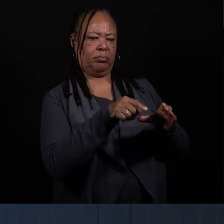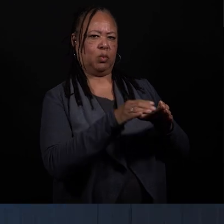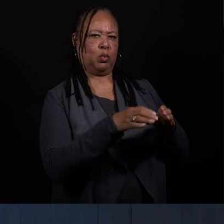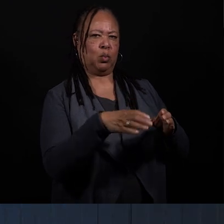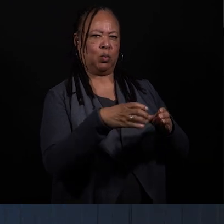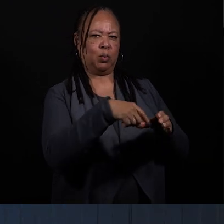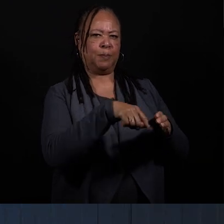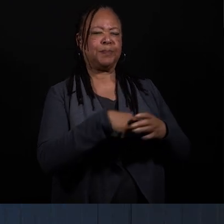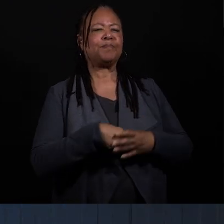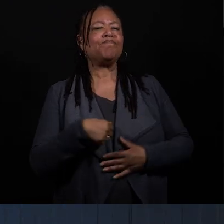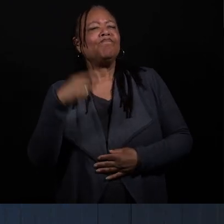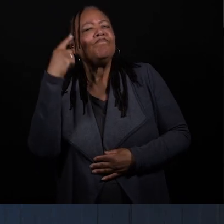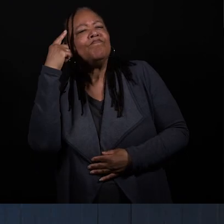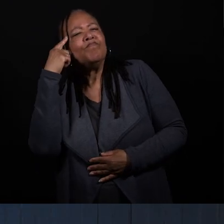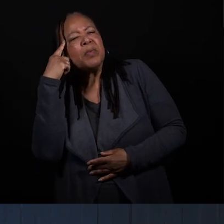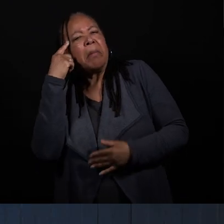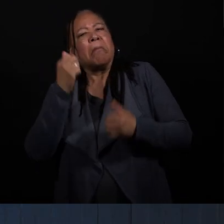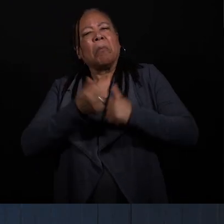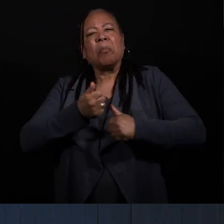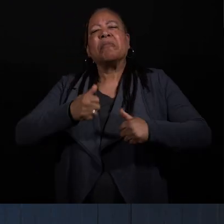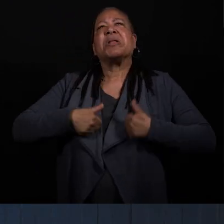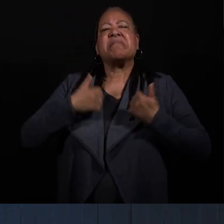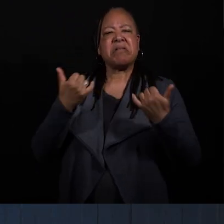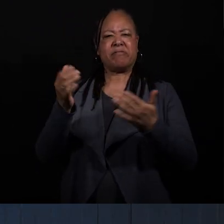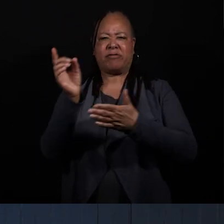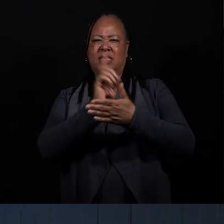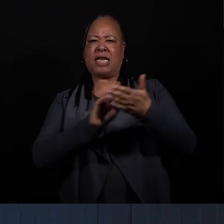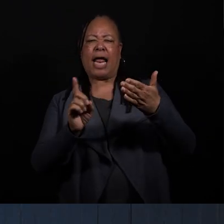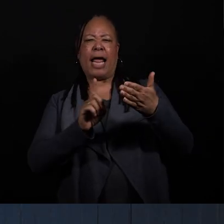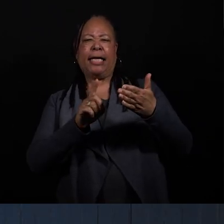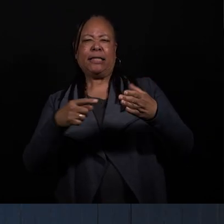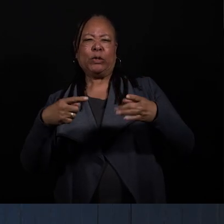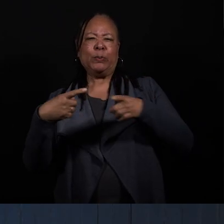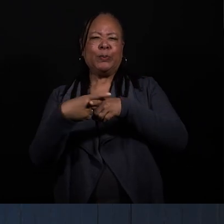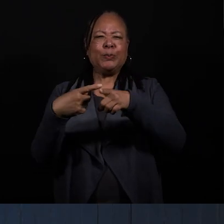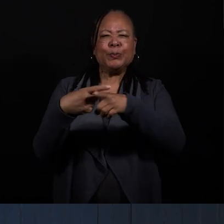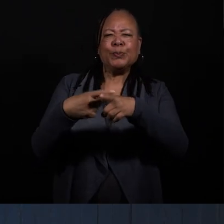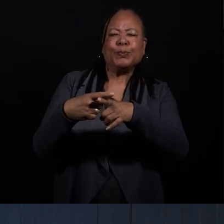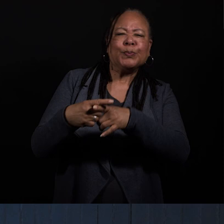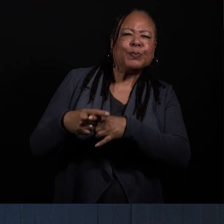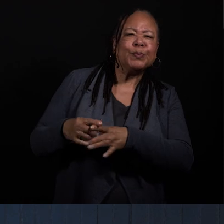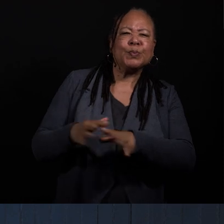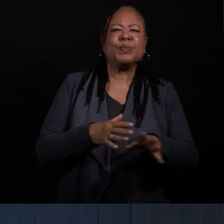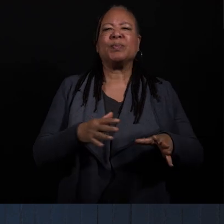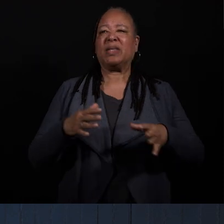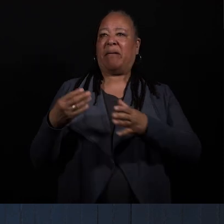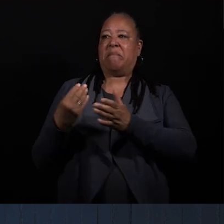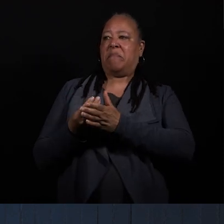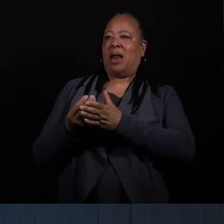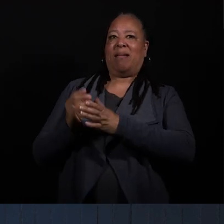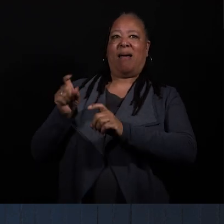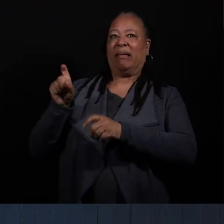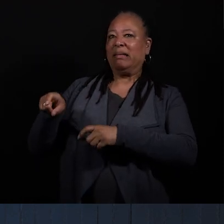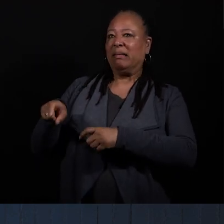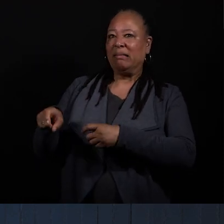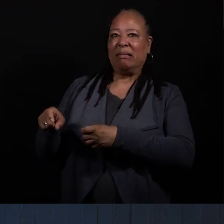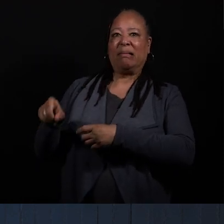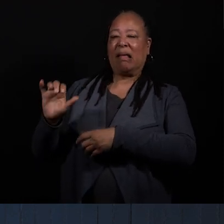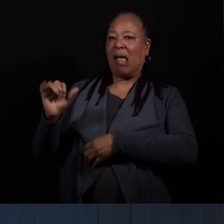I think most of life is now designed to be frictionless, you know, with media, and, you know our cashless apps, and all this stuff. So I think